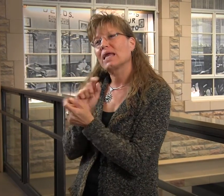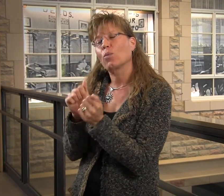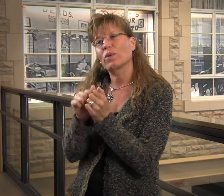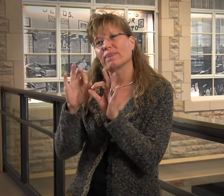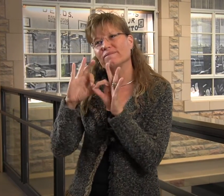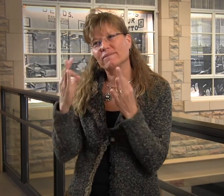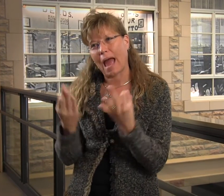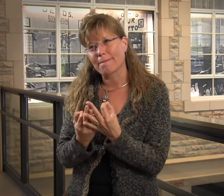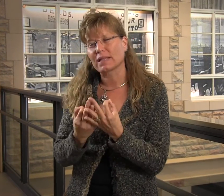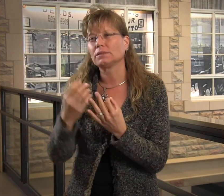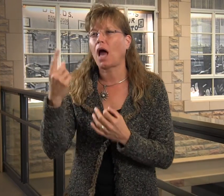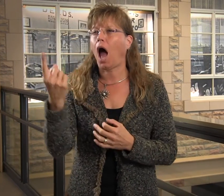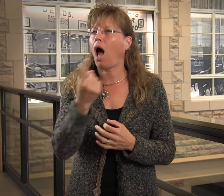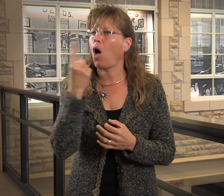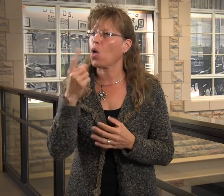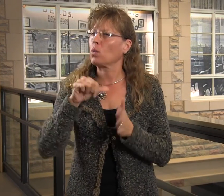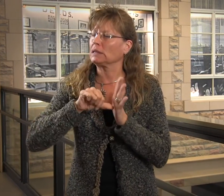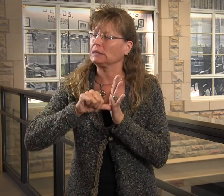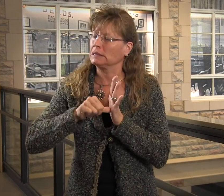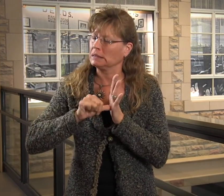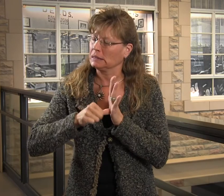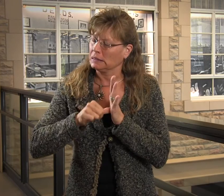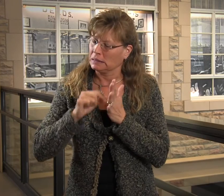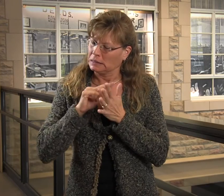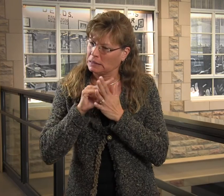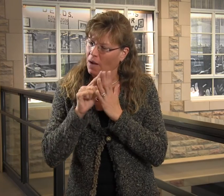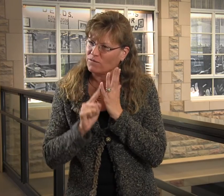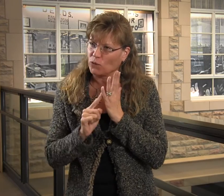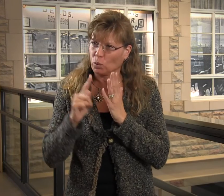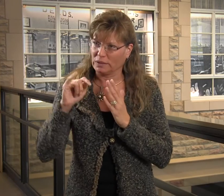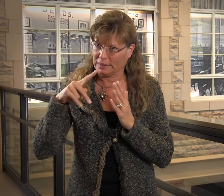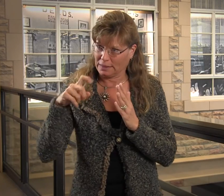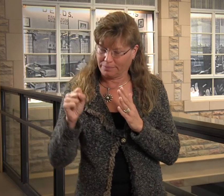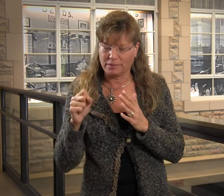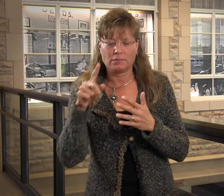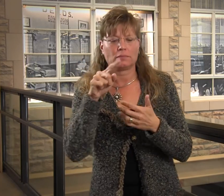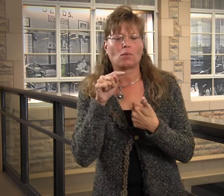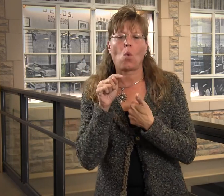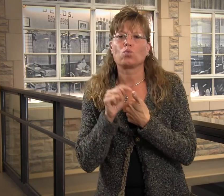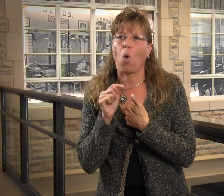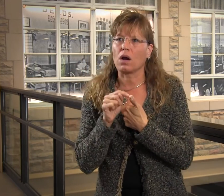When I'm meeting with families, I always emphasize a few tips.